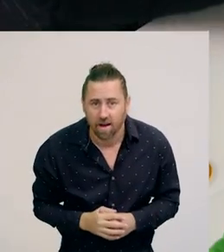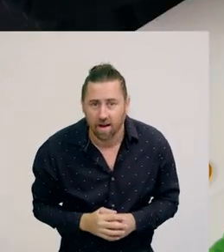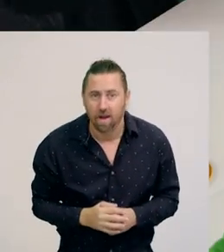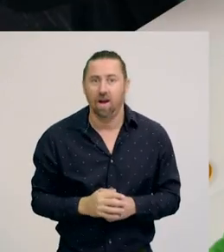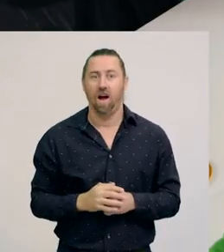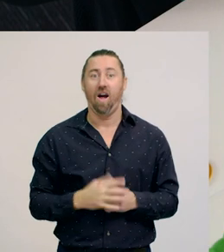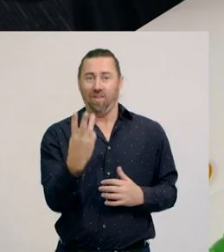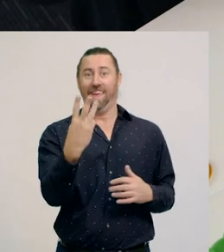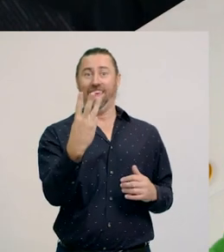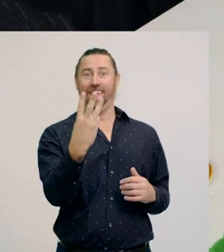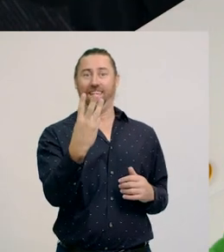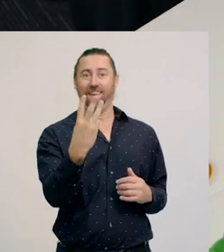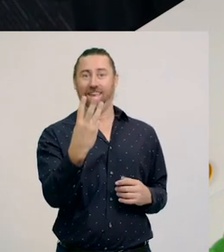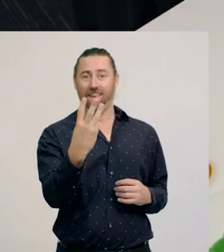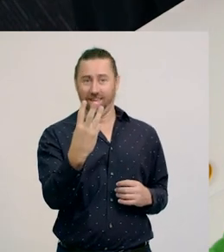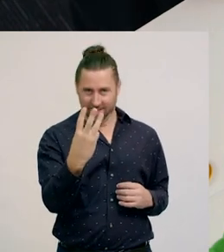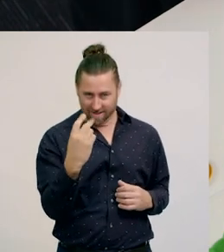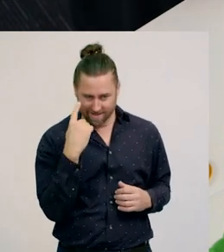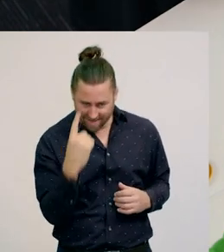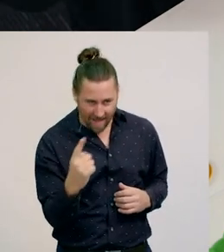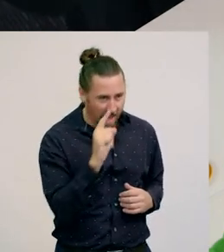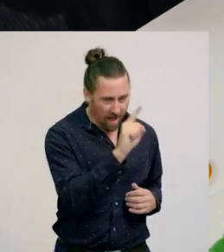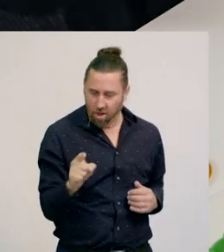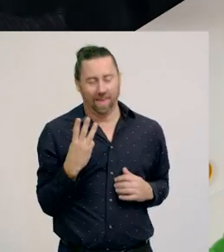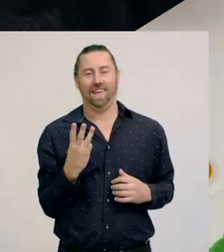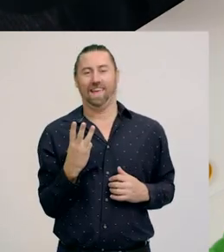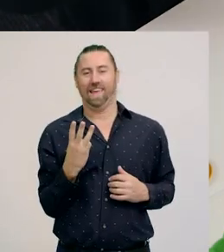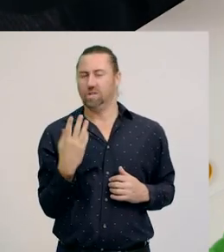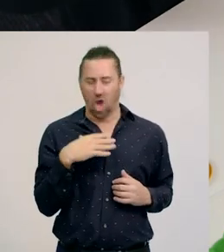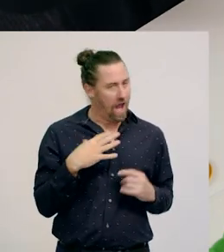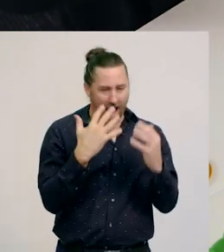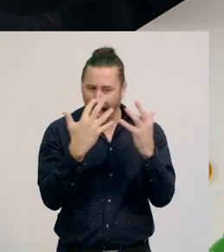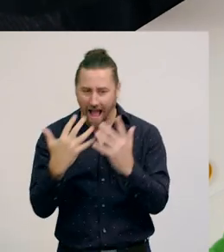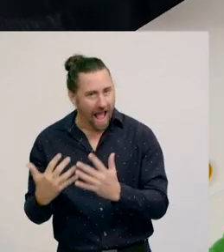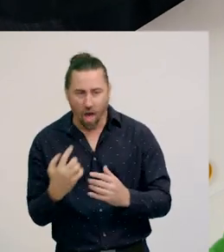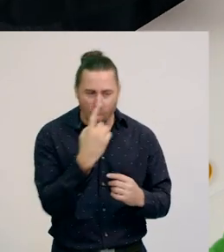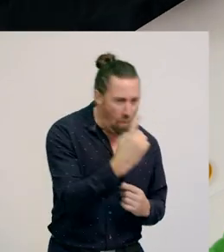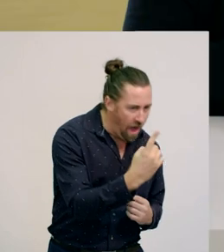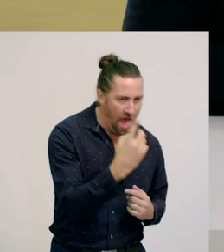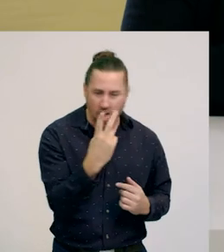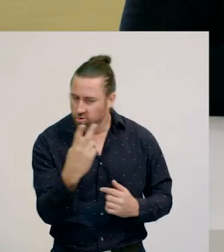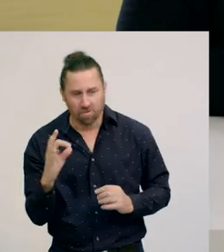Three! I can see straightaway that there are three dots without needing to count.